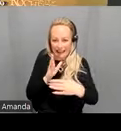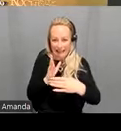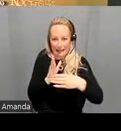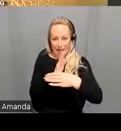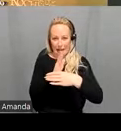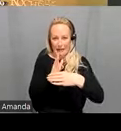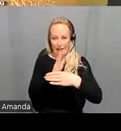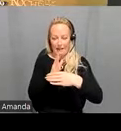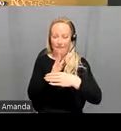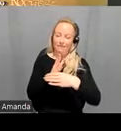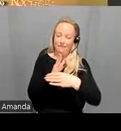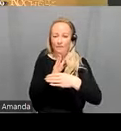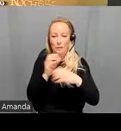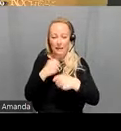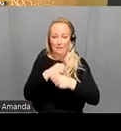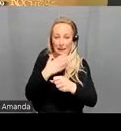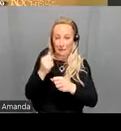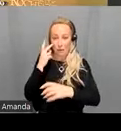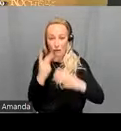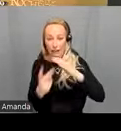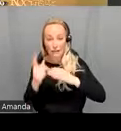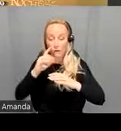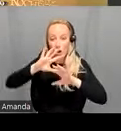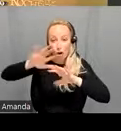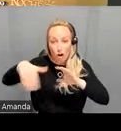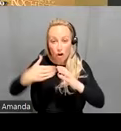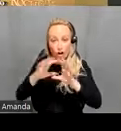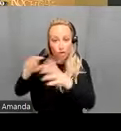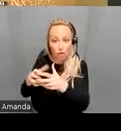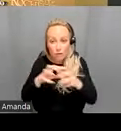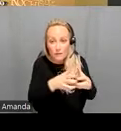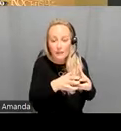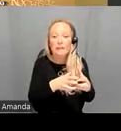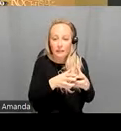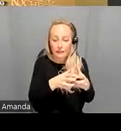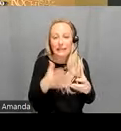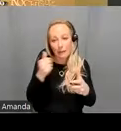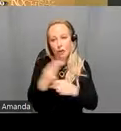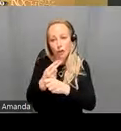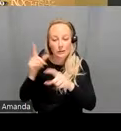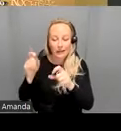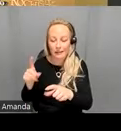prediction where for all groups it's better to be using the test than to not be using the test even